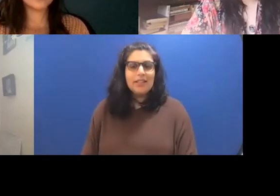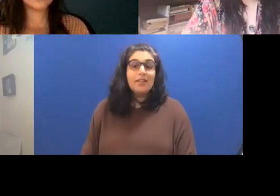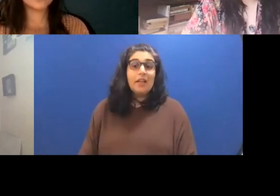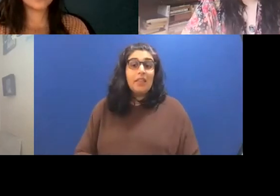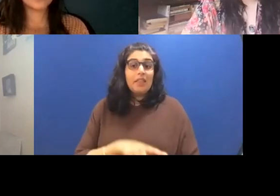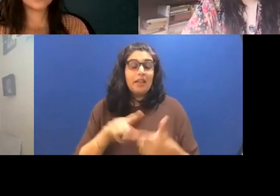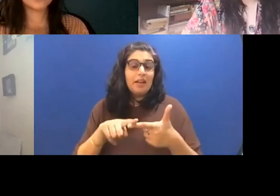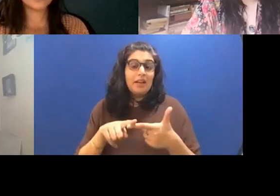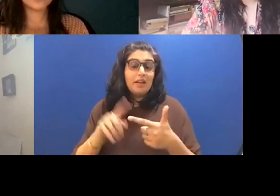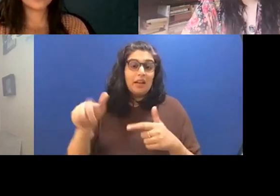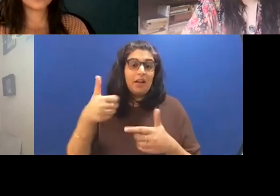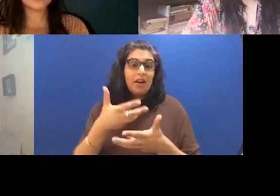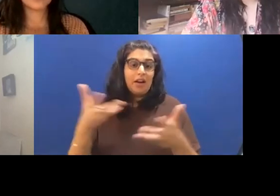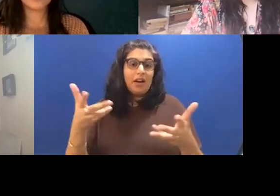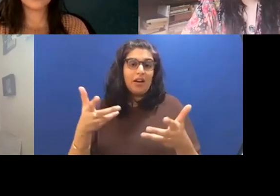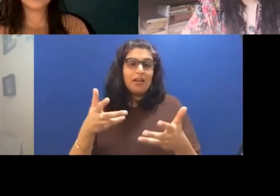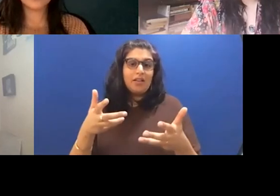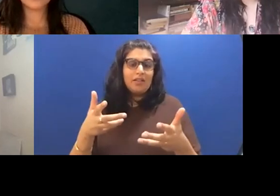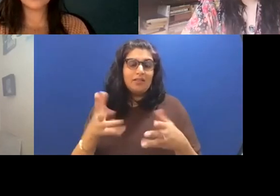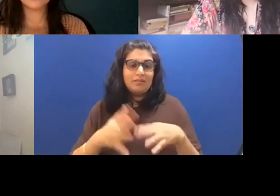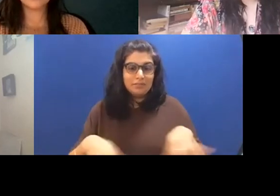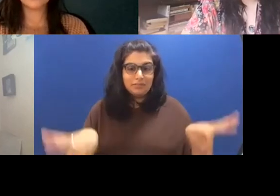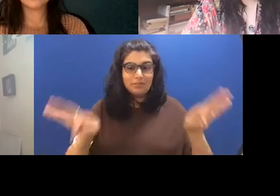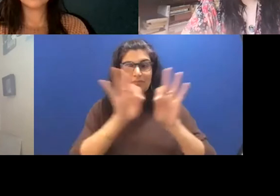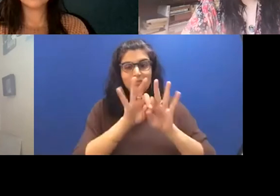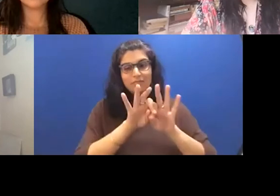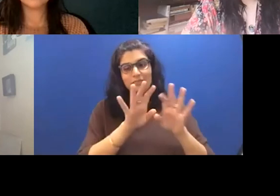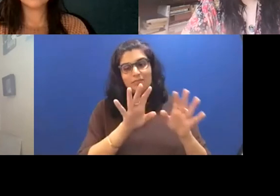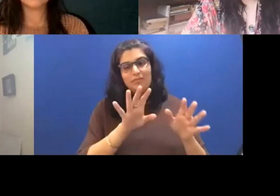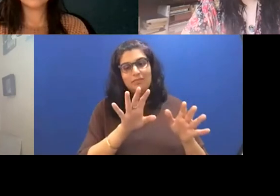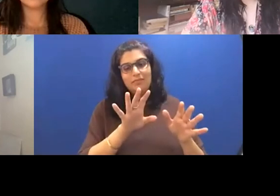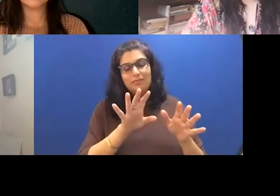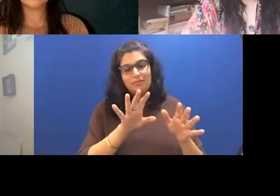that the other thing that's really important that I think this is probably where it started